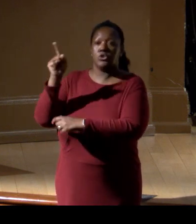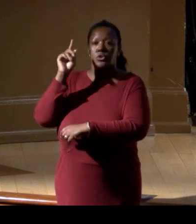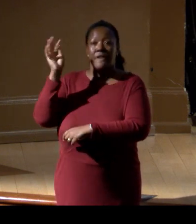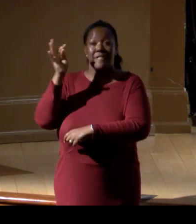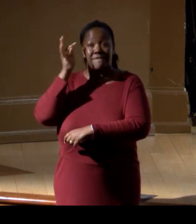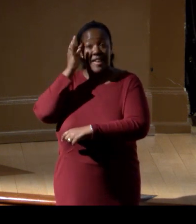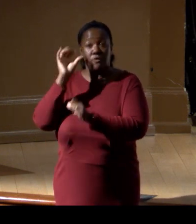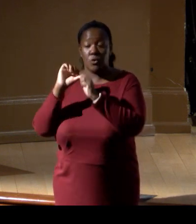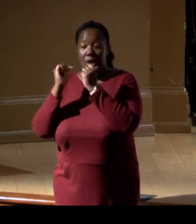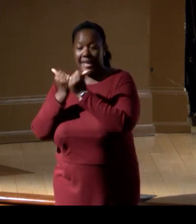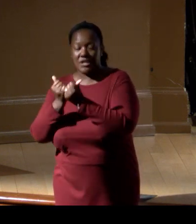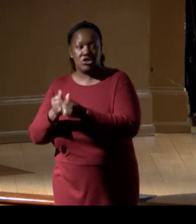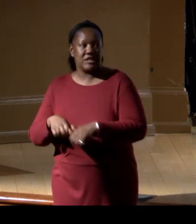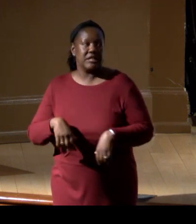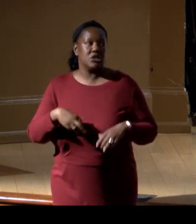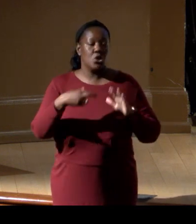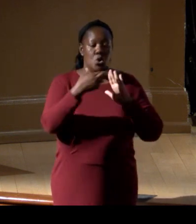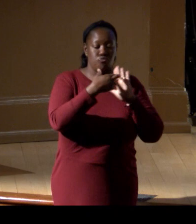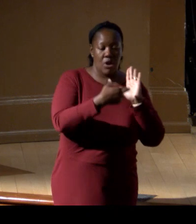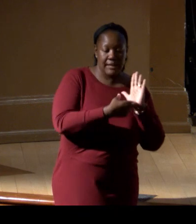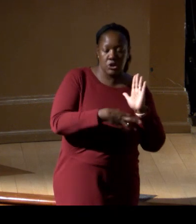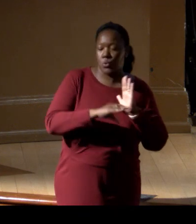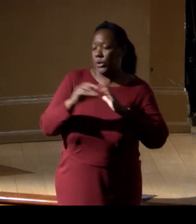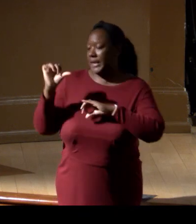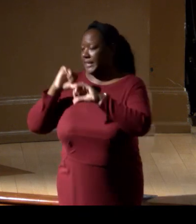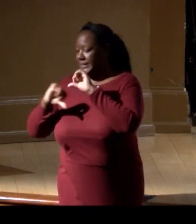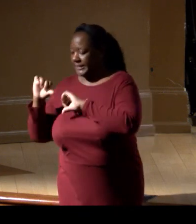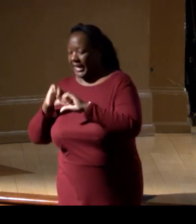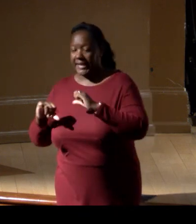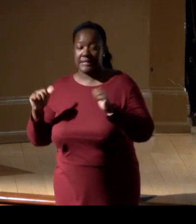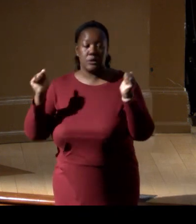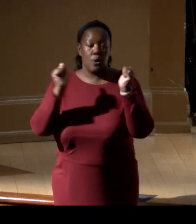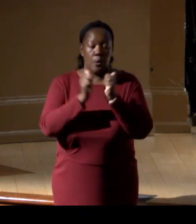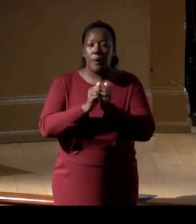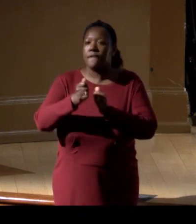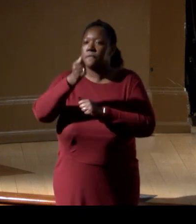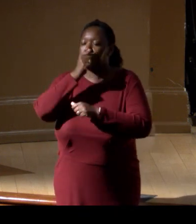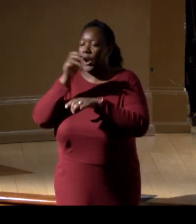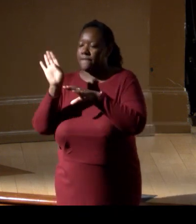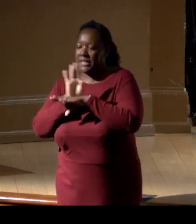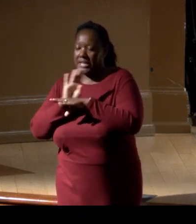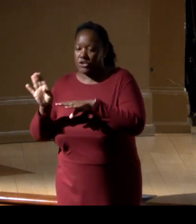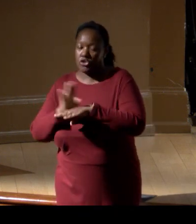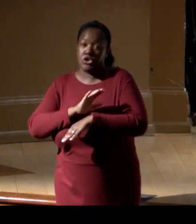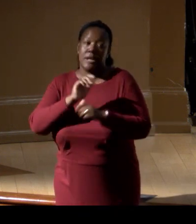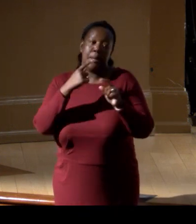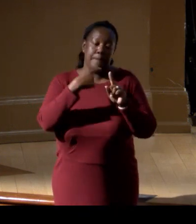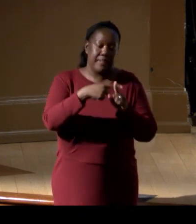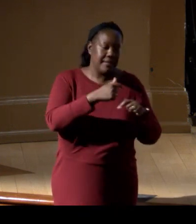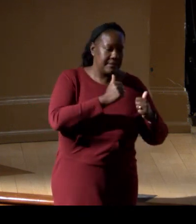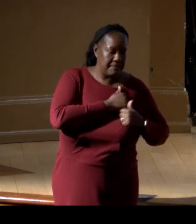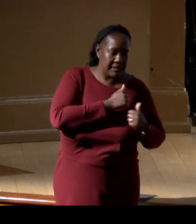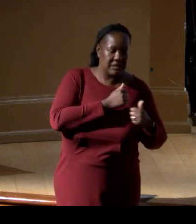both regulatory and science, alongside private industry and the military, and you're going up to the Hill,